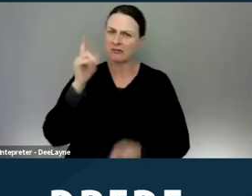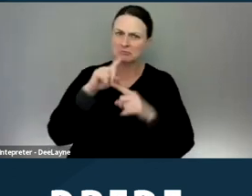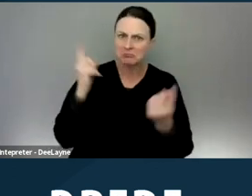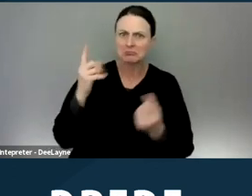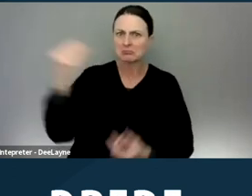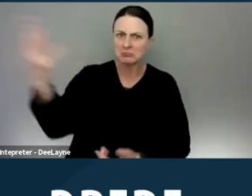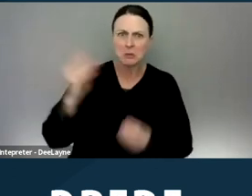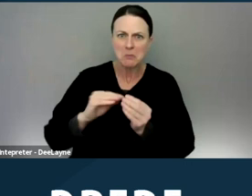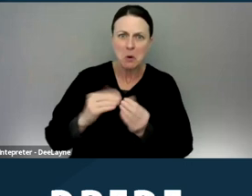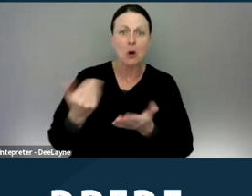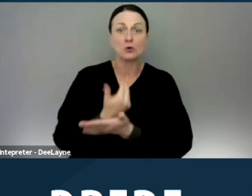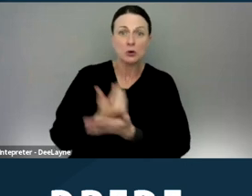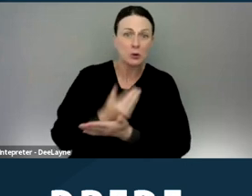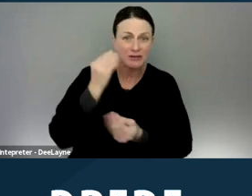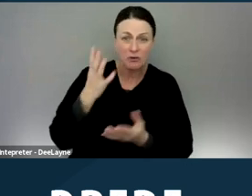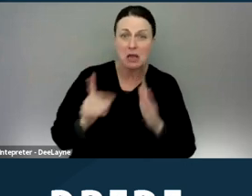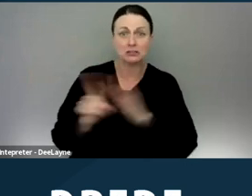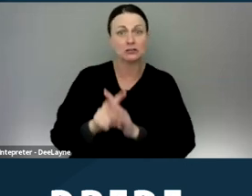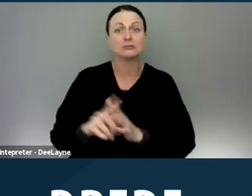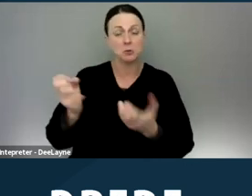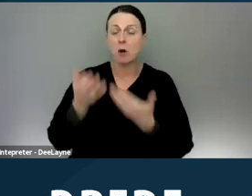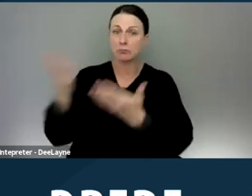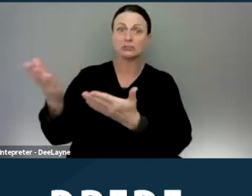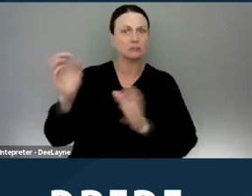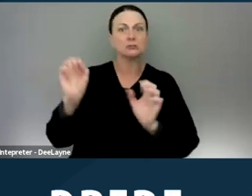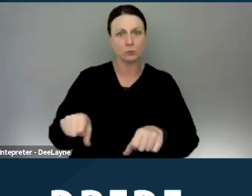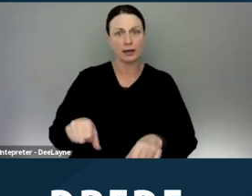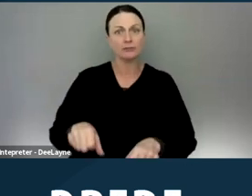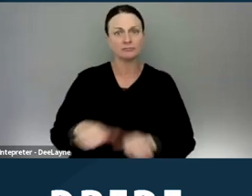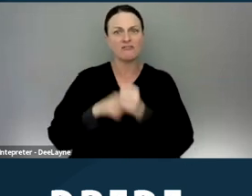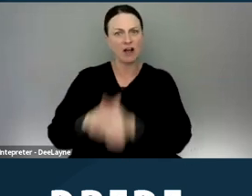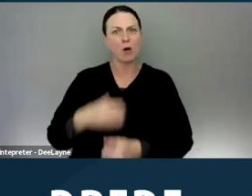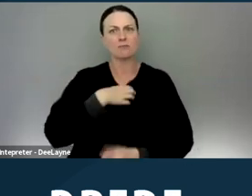or even new information that you wanna present, you can follow their appeal process